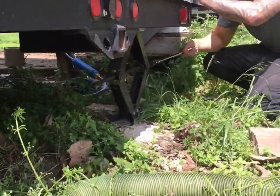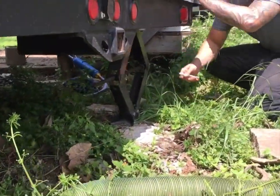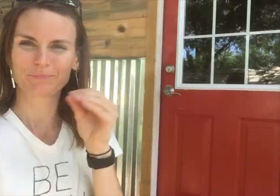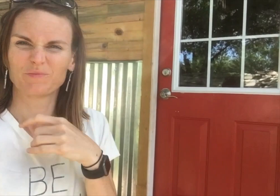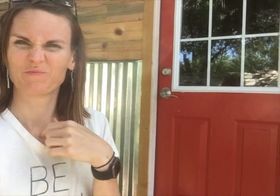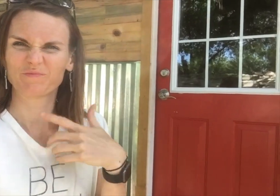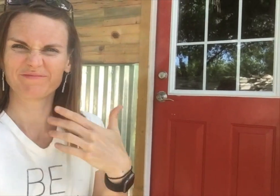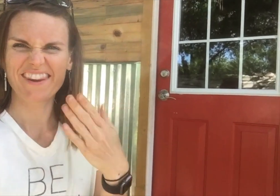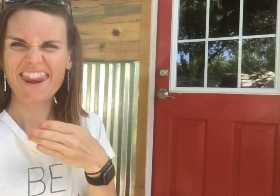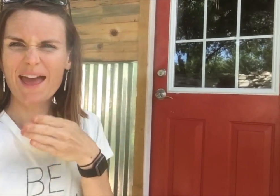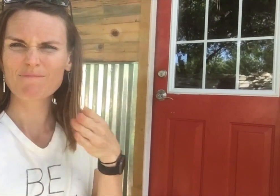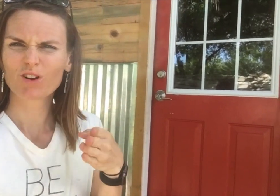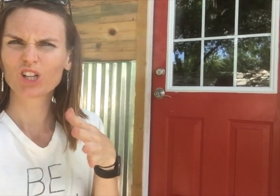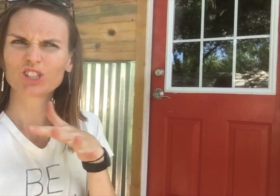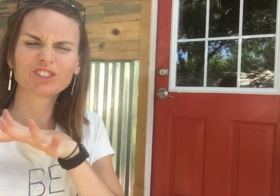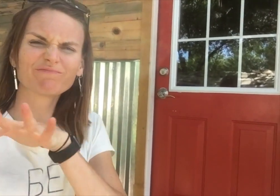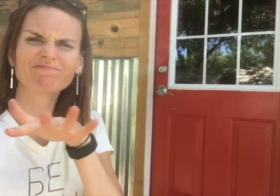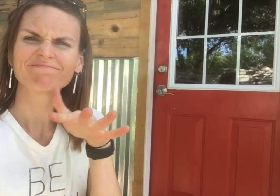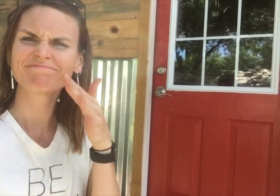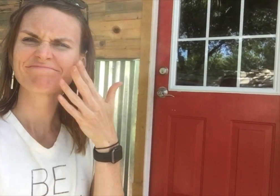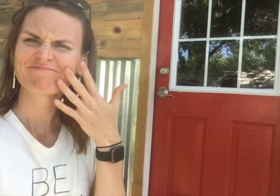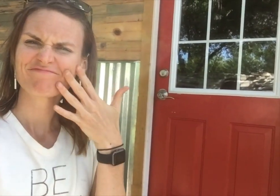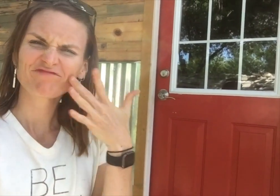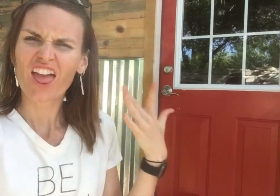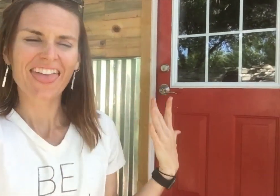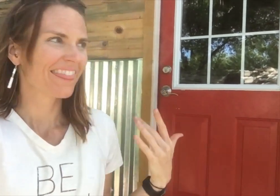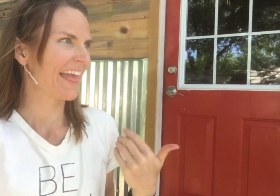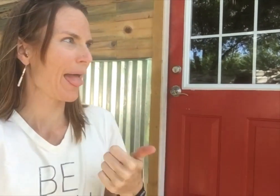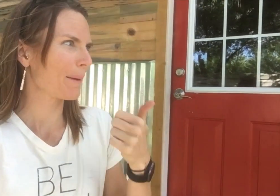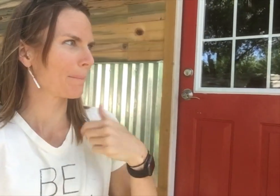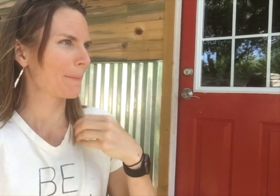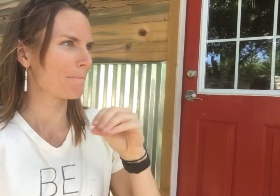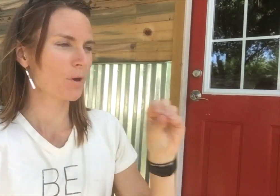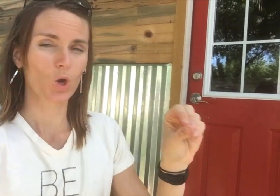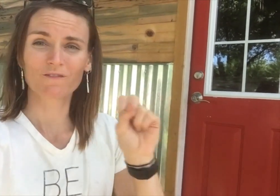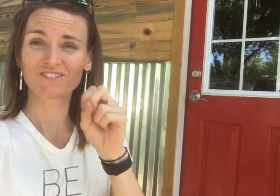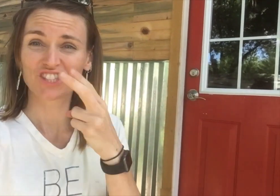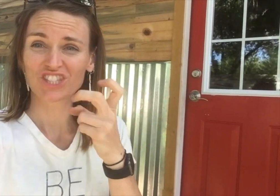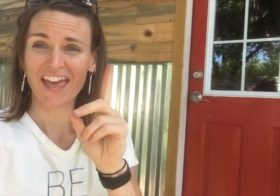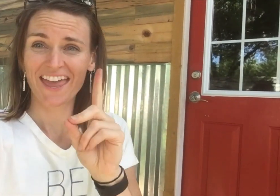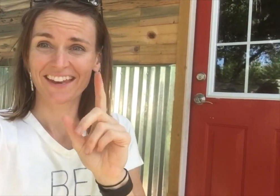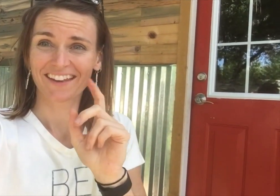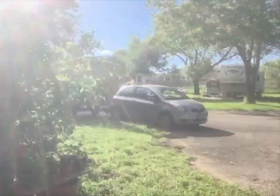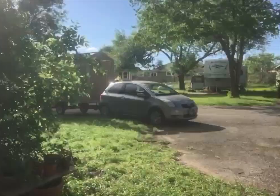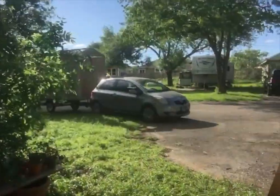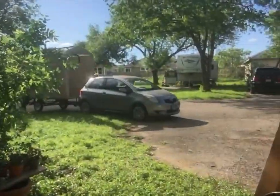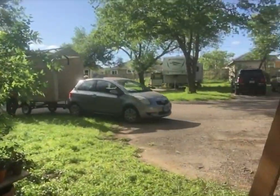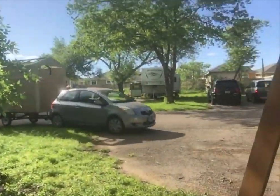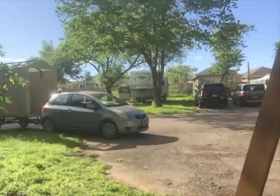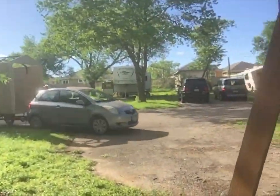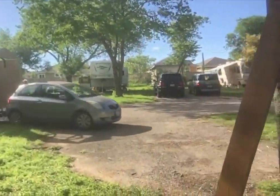Wow, the neighbors here...are so friendly. They're helping me move the shed.